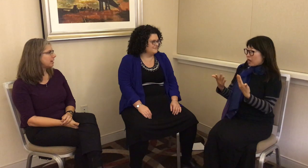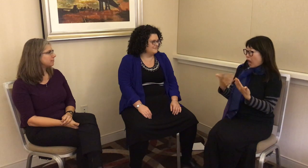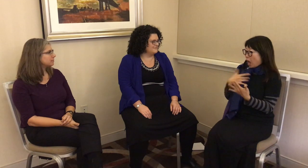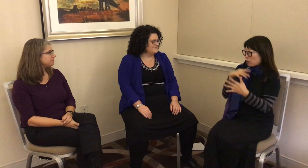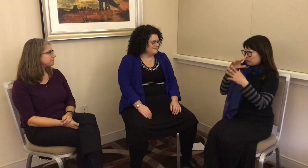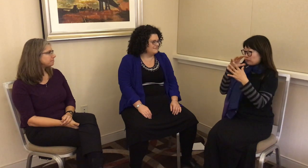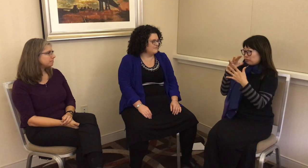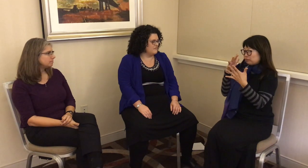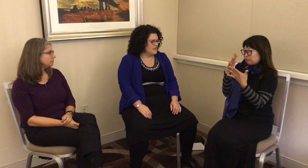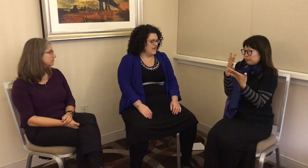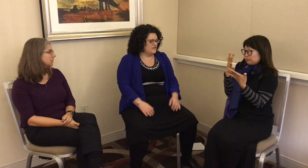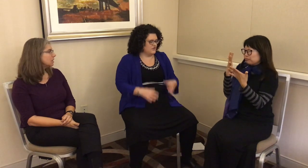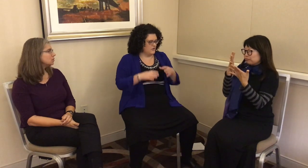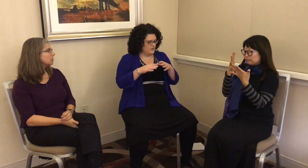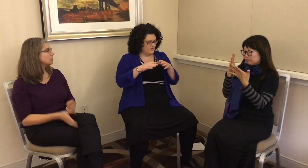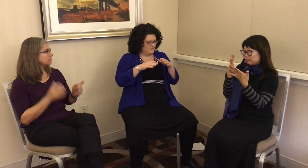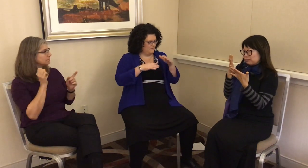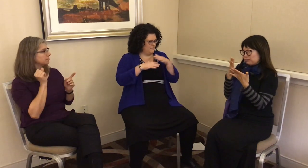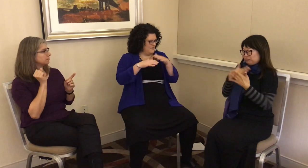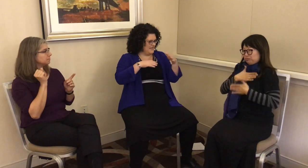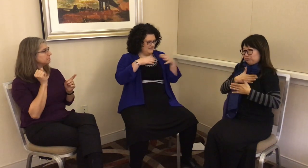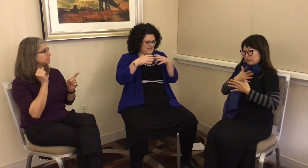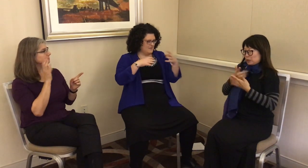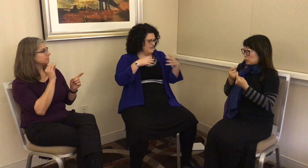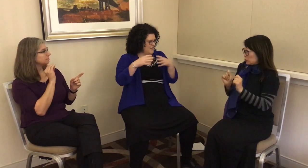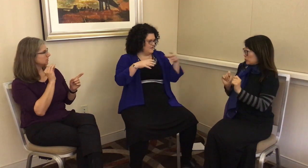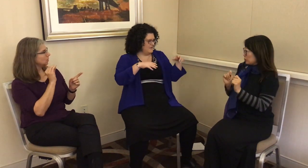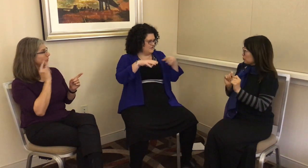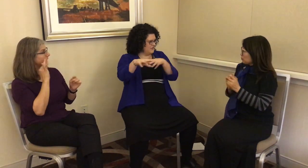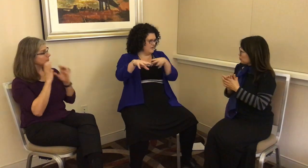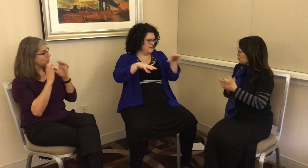are deaf. G: But they communicate with each other and